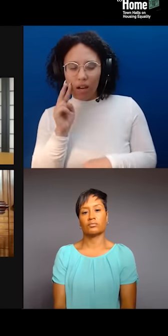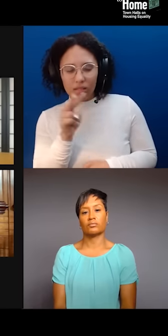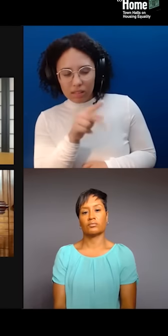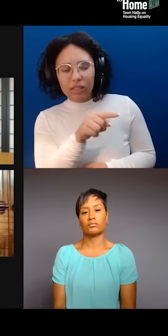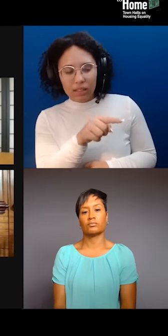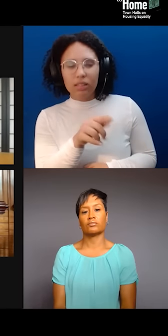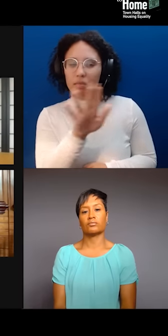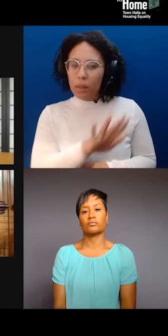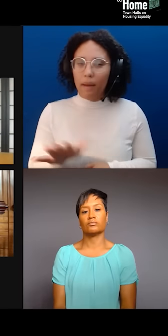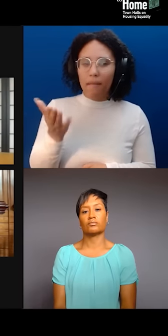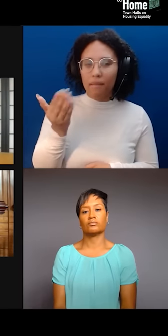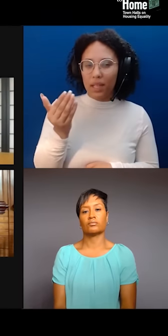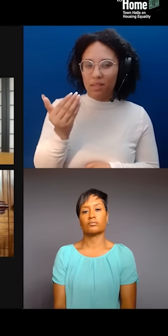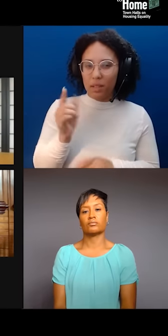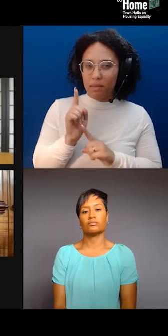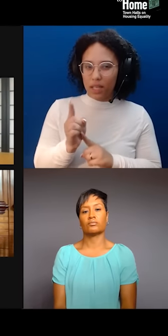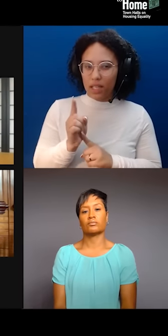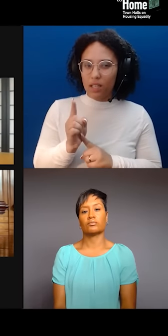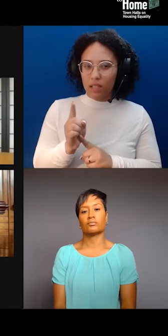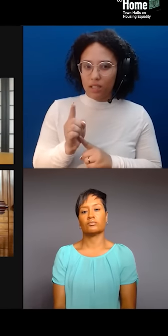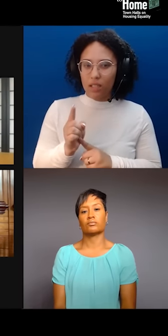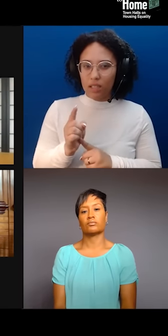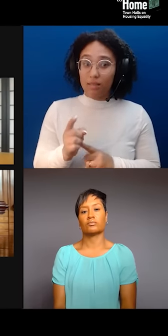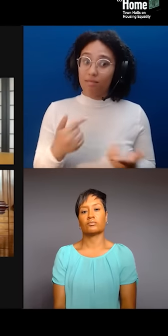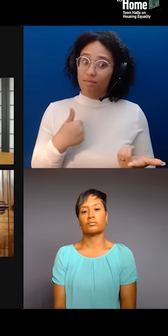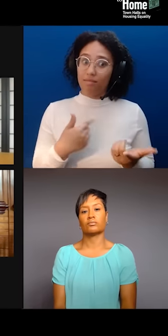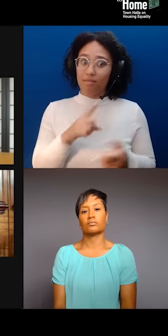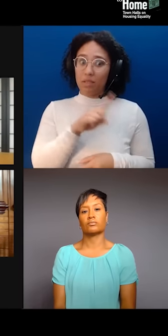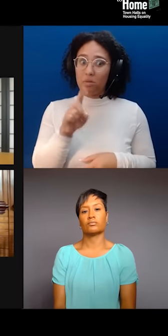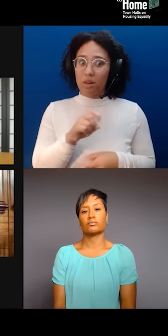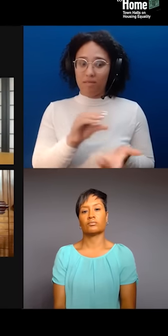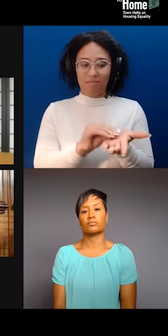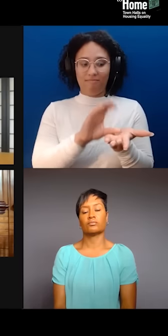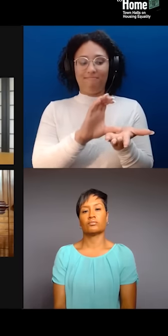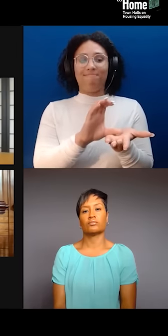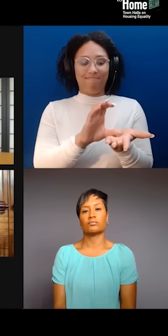so I'm gonna try to go through as many of 'em as I can. And the audience, if you have questions,